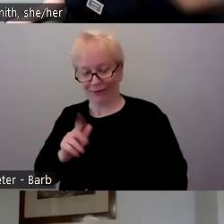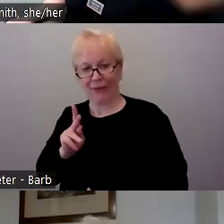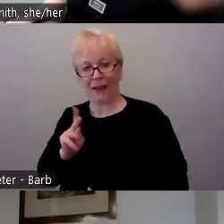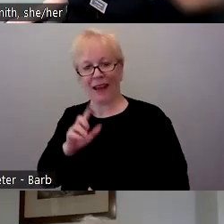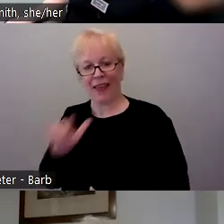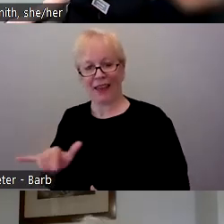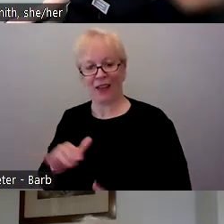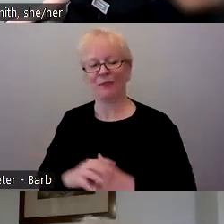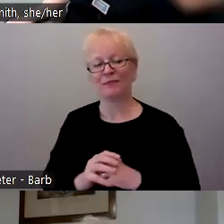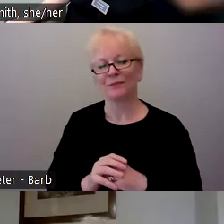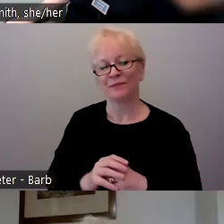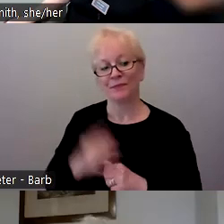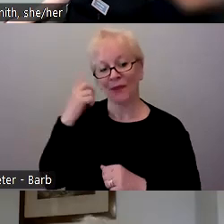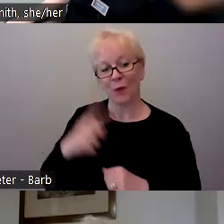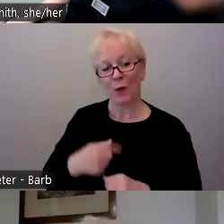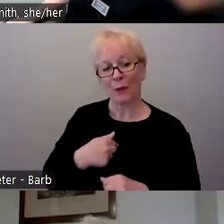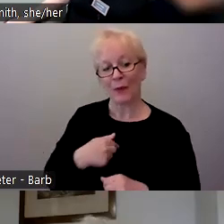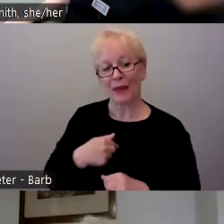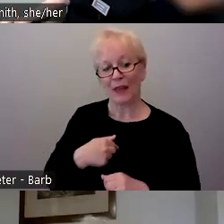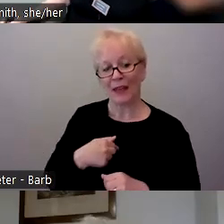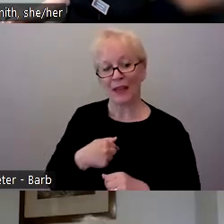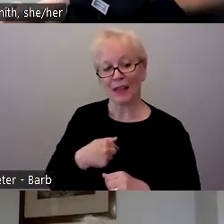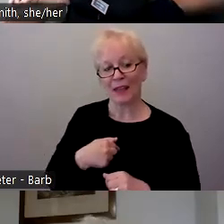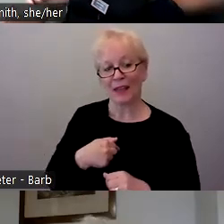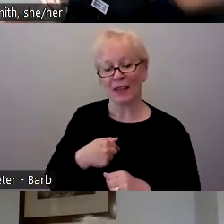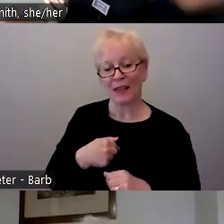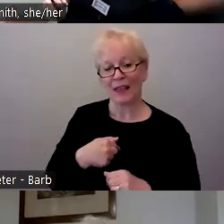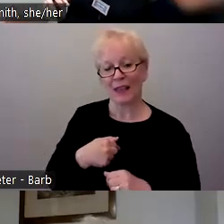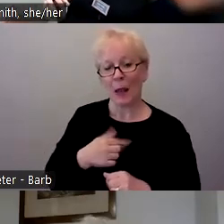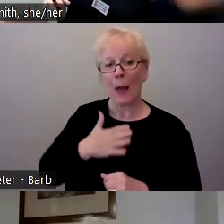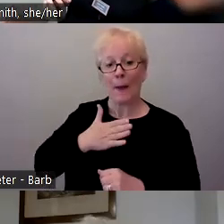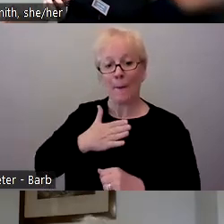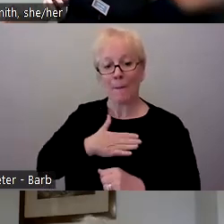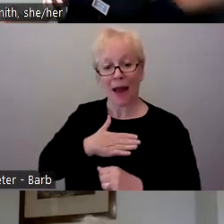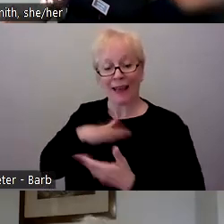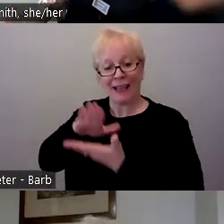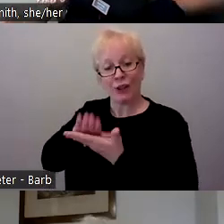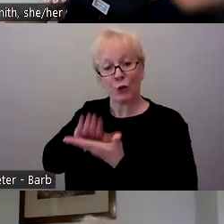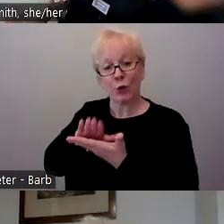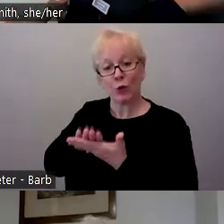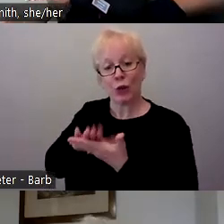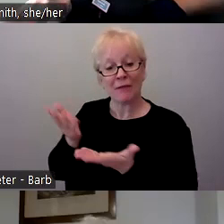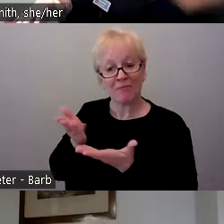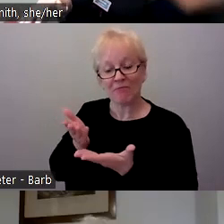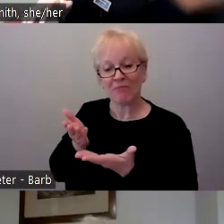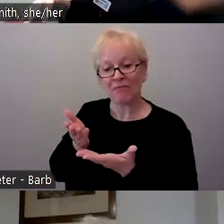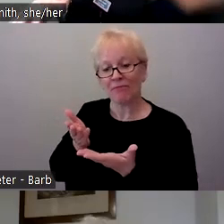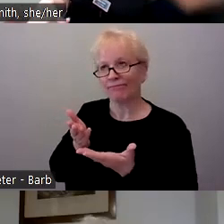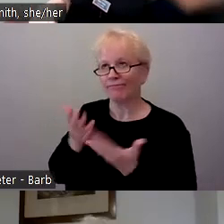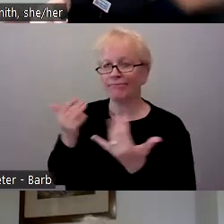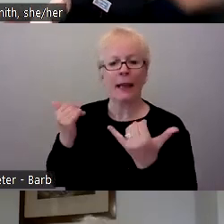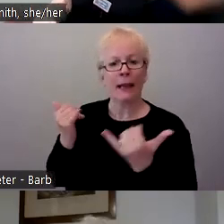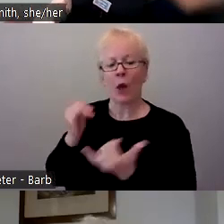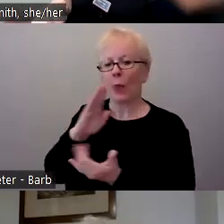So for me, my institution is, I would say, in the middle of our advancement with OER.